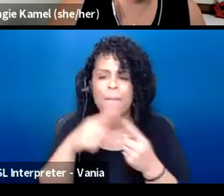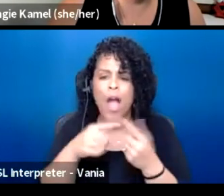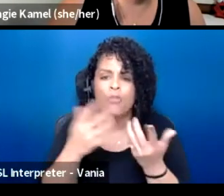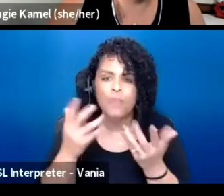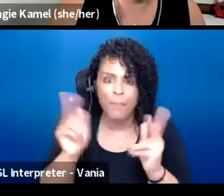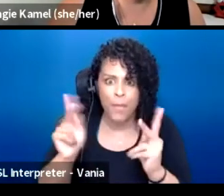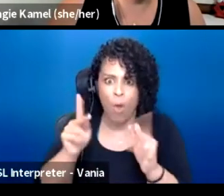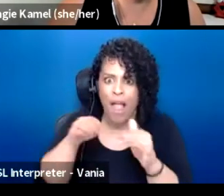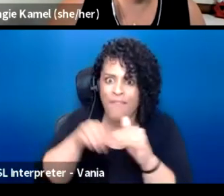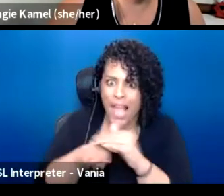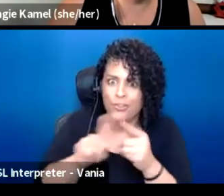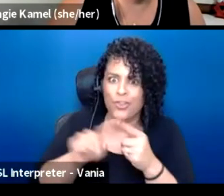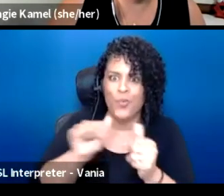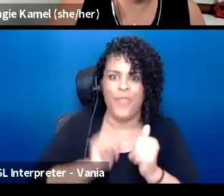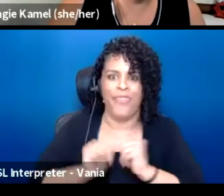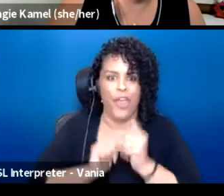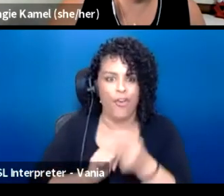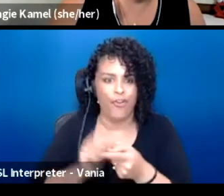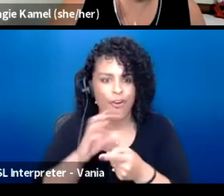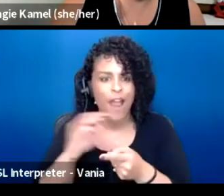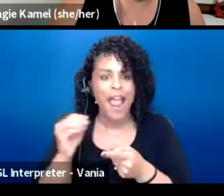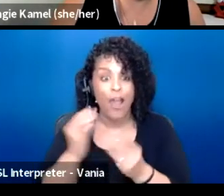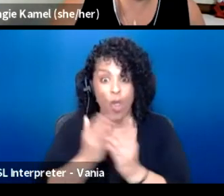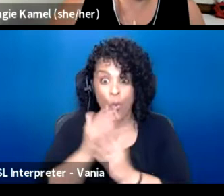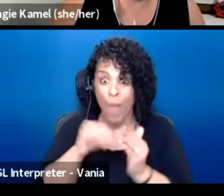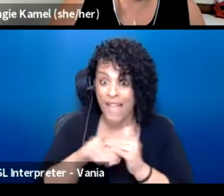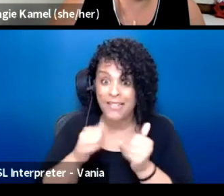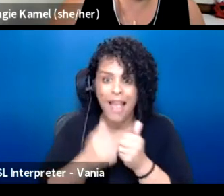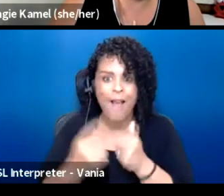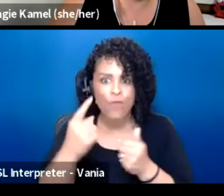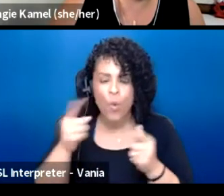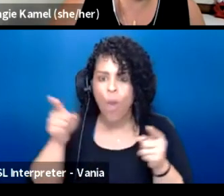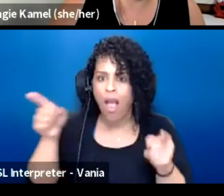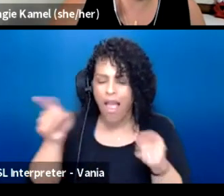And through access everyone is introduced to the power of theater.